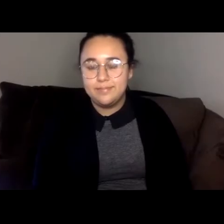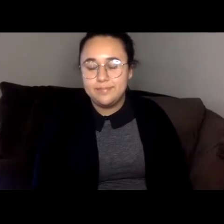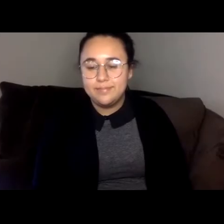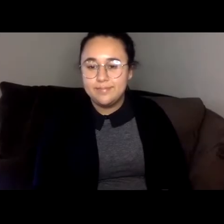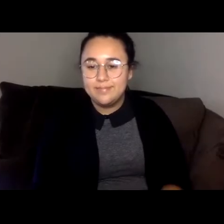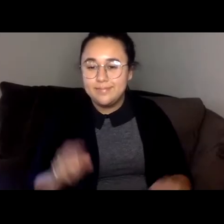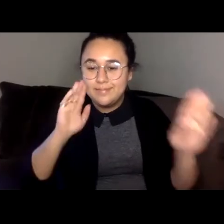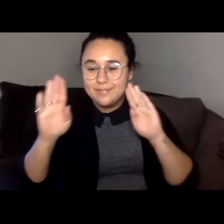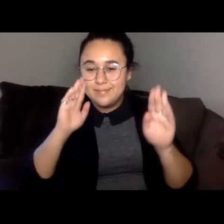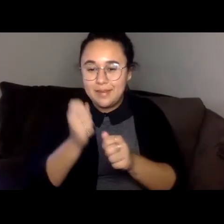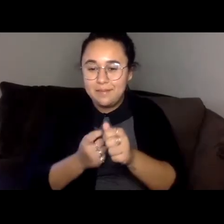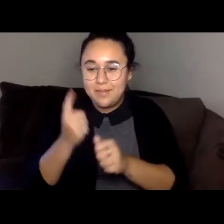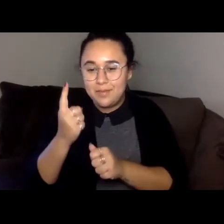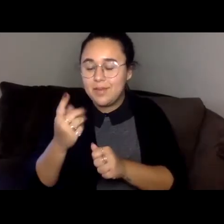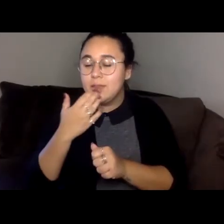Lily Philpott Good evening everyone, thank you so much for